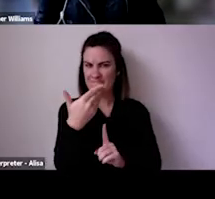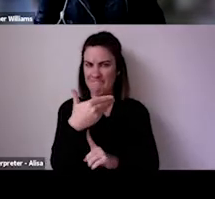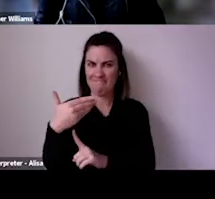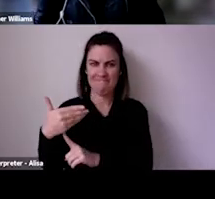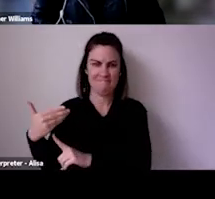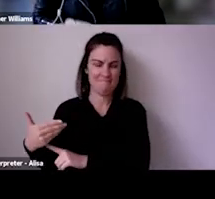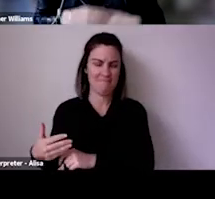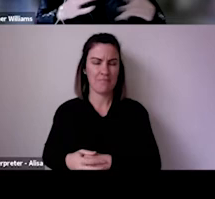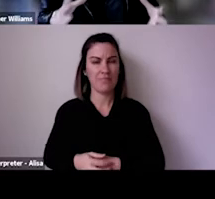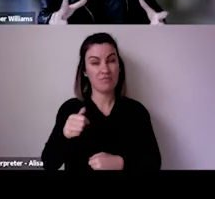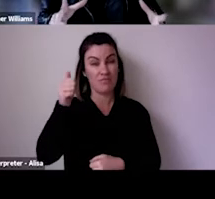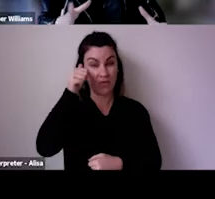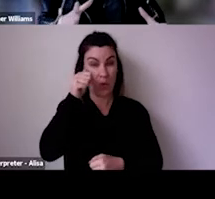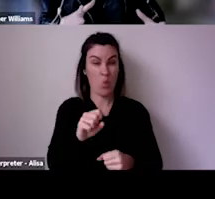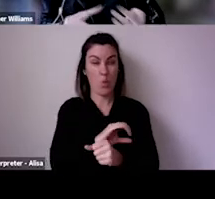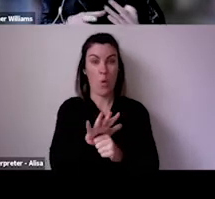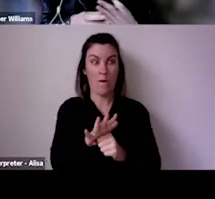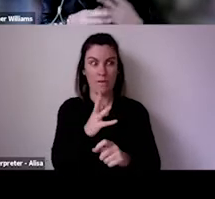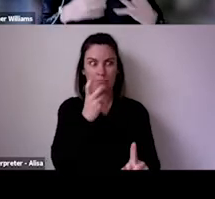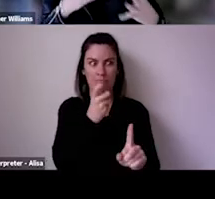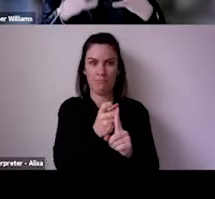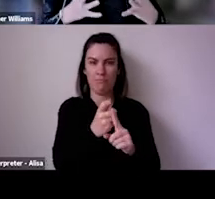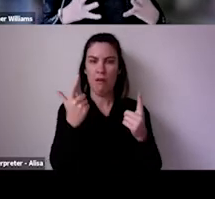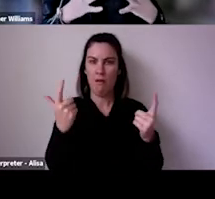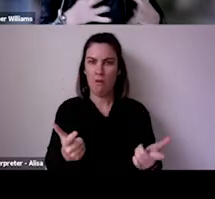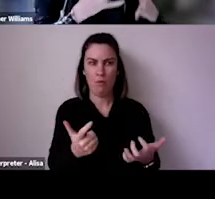issues now which I'll get into a little later, but that's the sort of big picture.